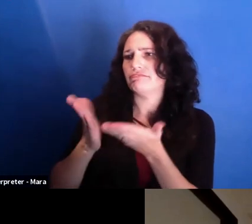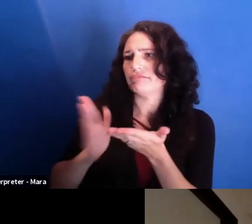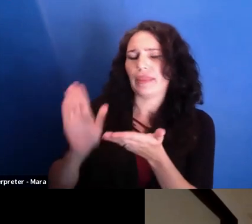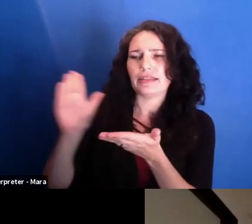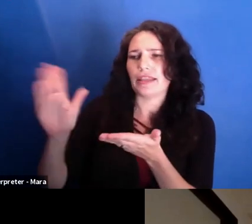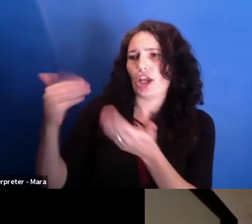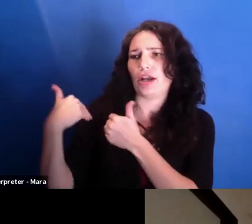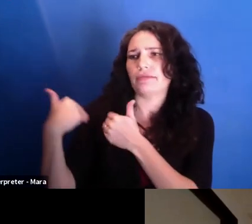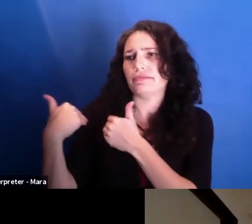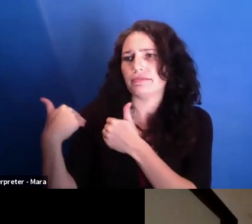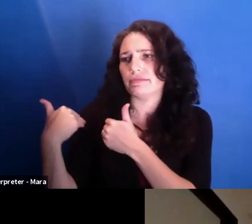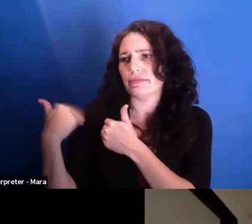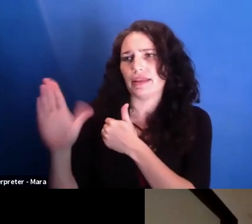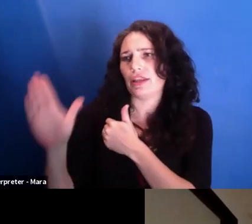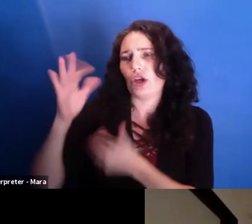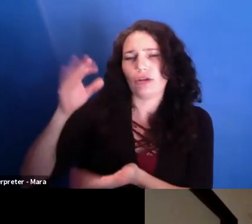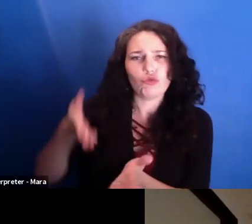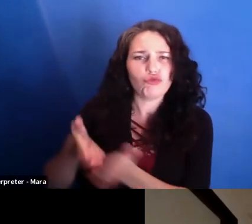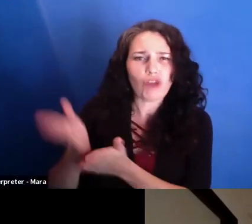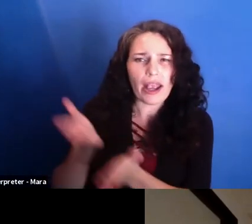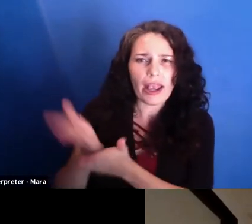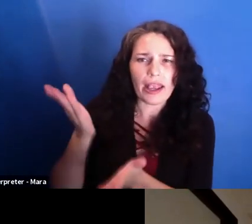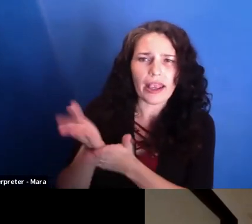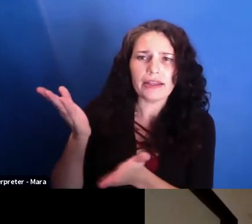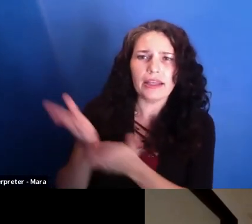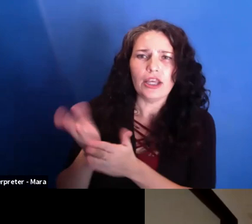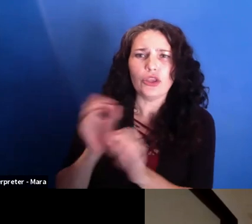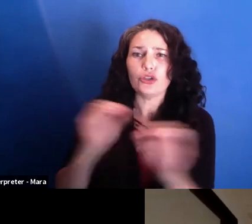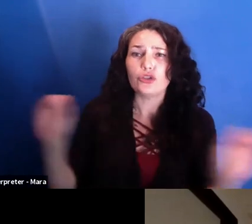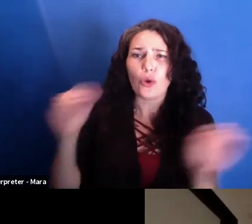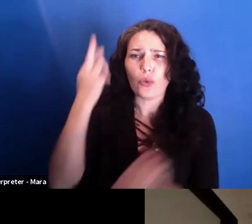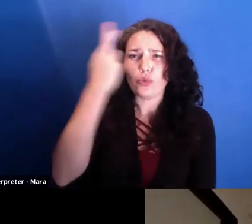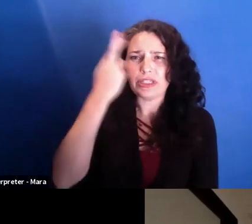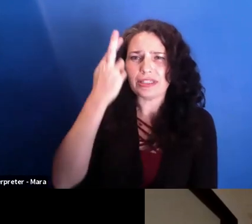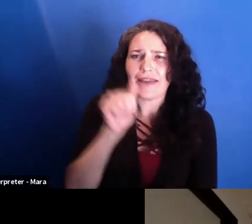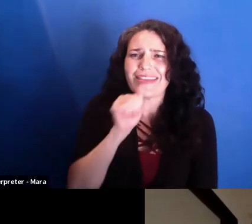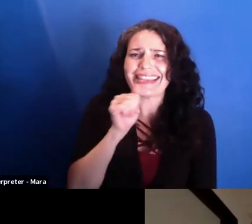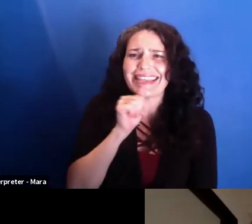There's no reason at all to have secrets inside the Ministry of Health.